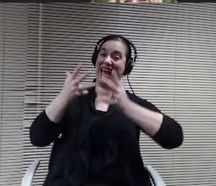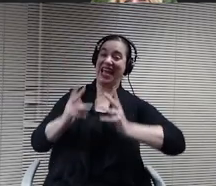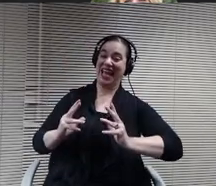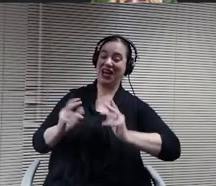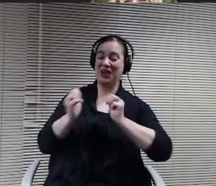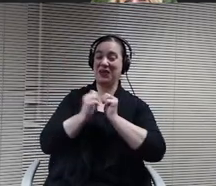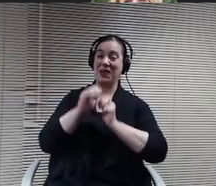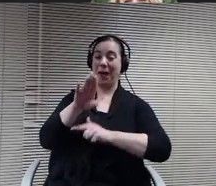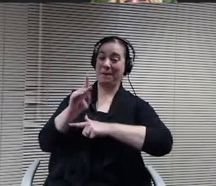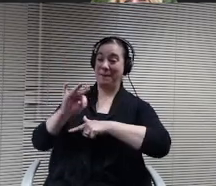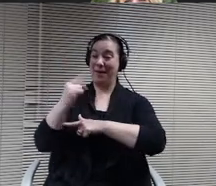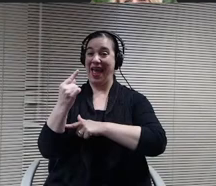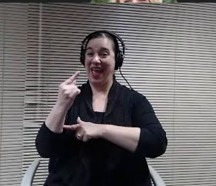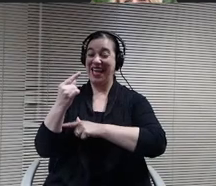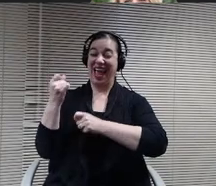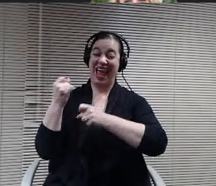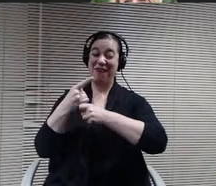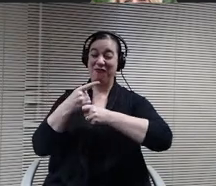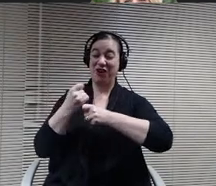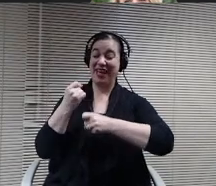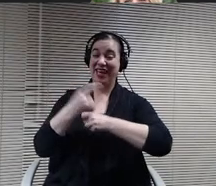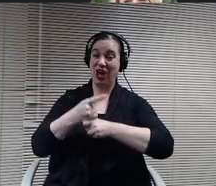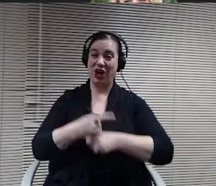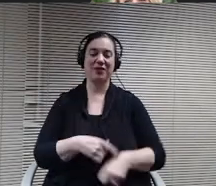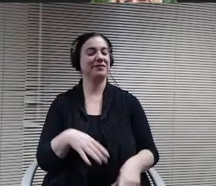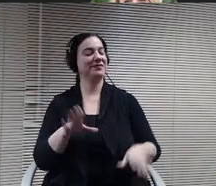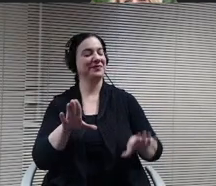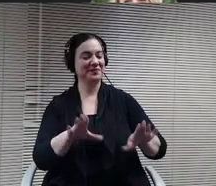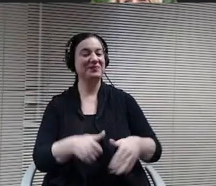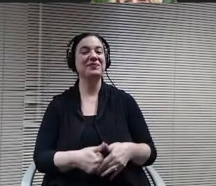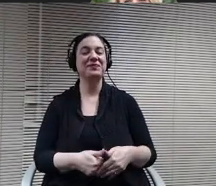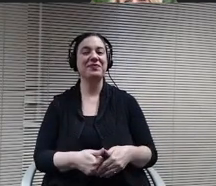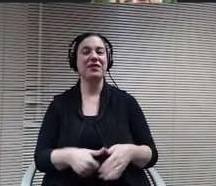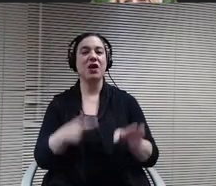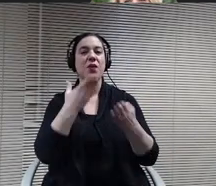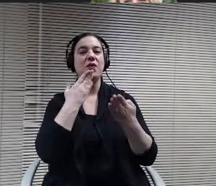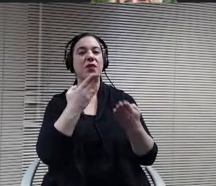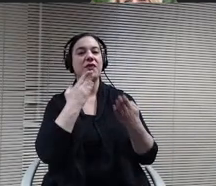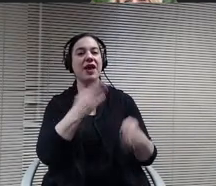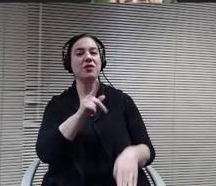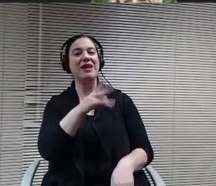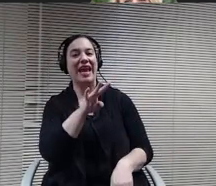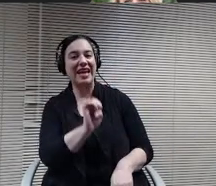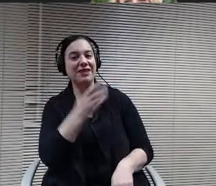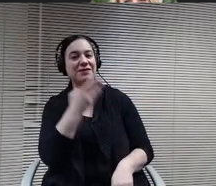Well, good. Thank you Katie. Thank you John. I appreciate it and I appreciate